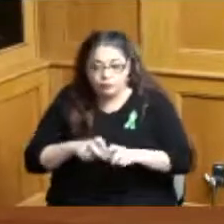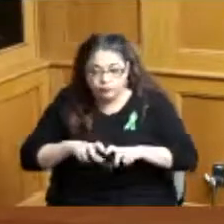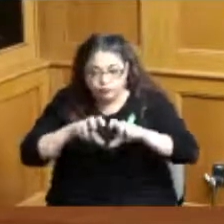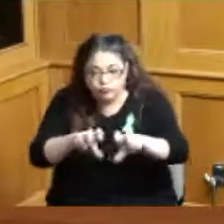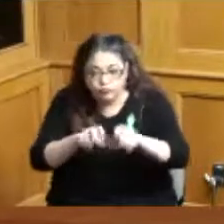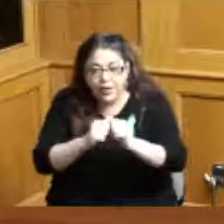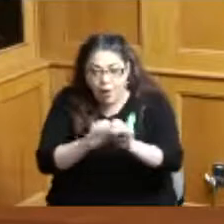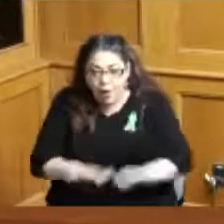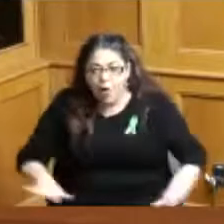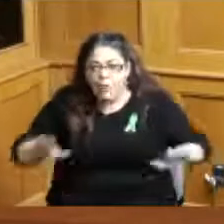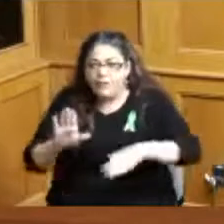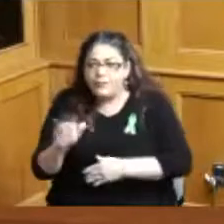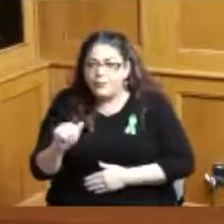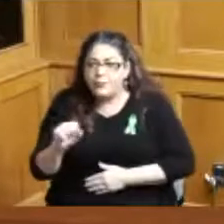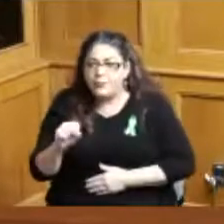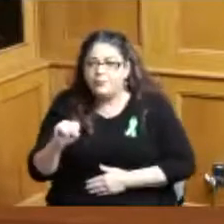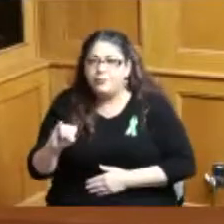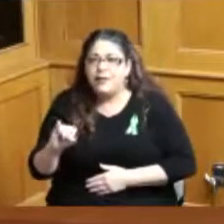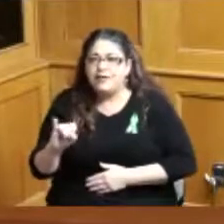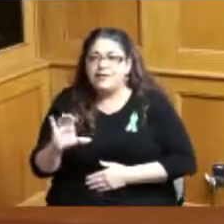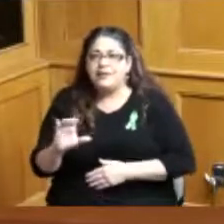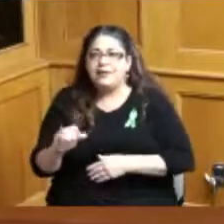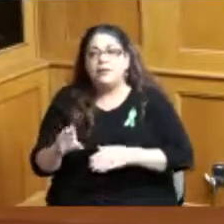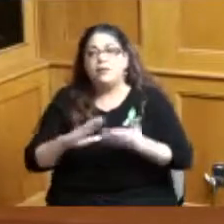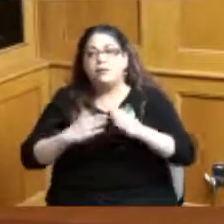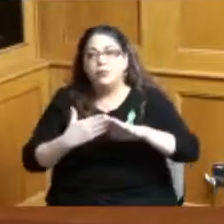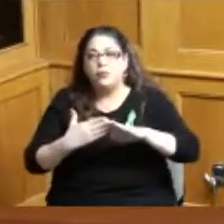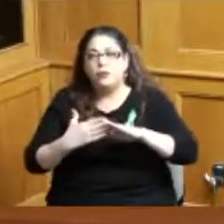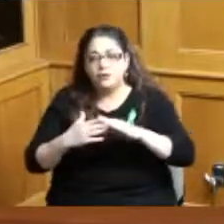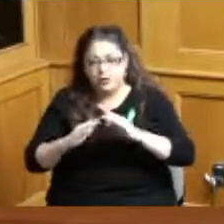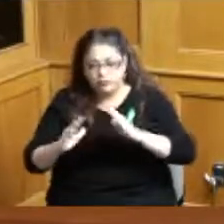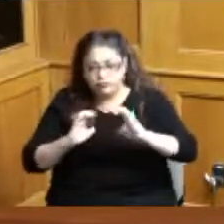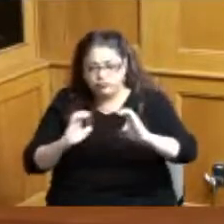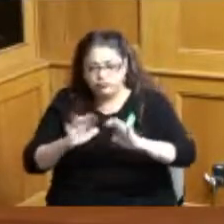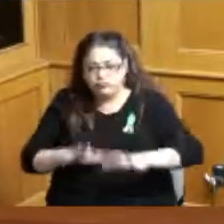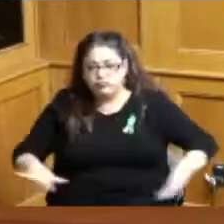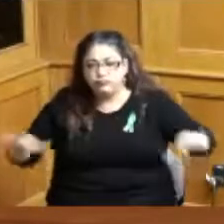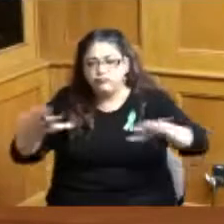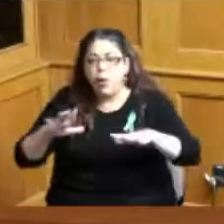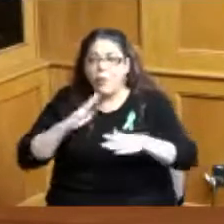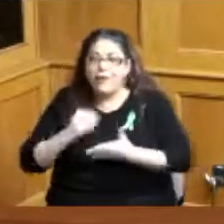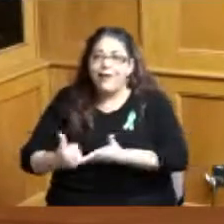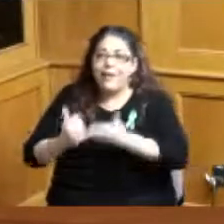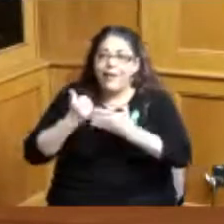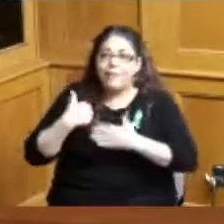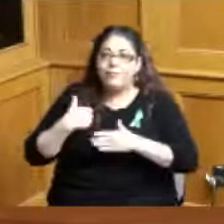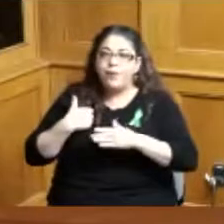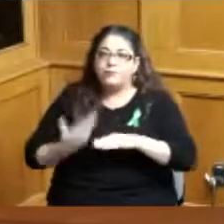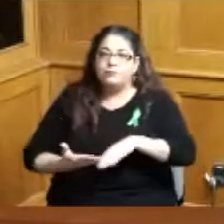county so that we can use that as a platform to do other things as as the Boards aware typically are